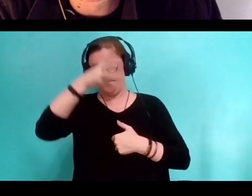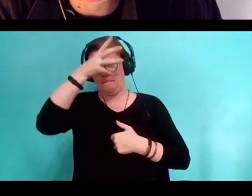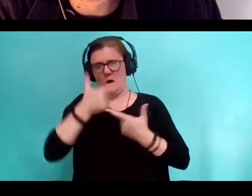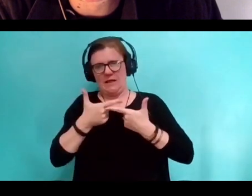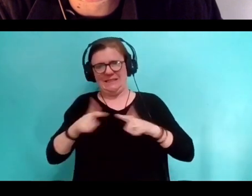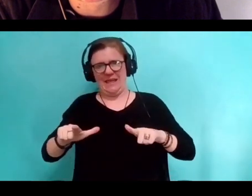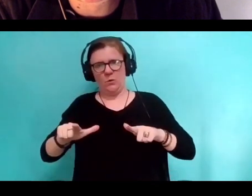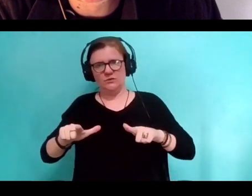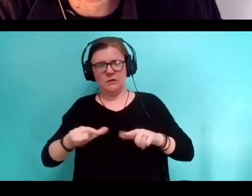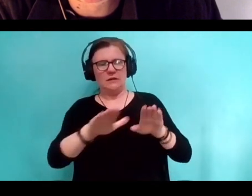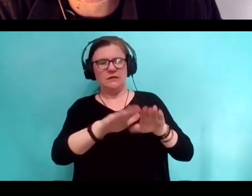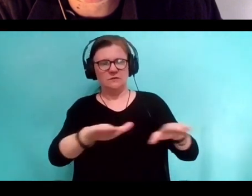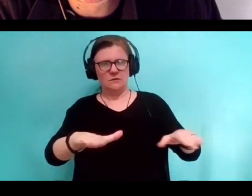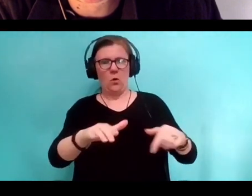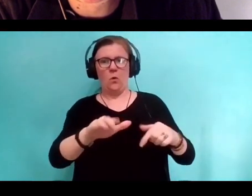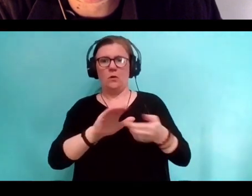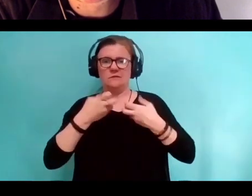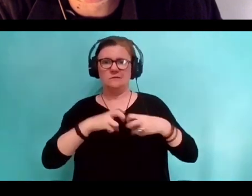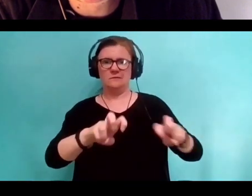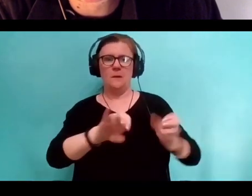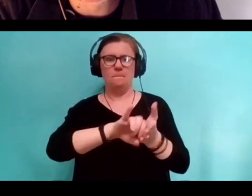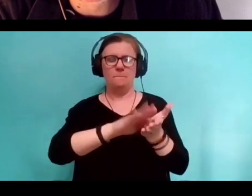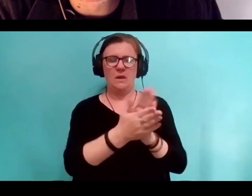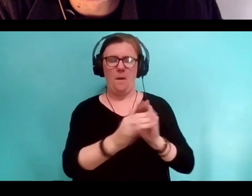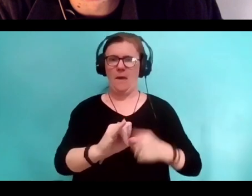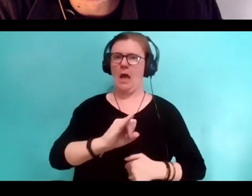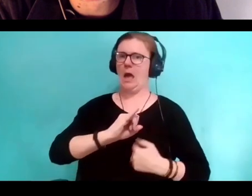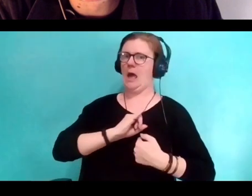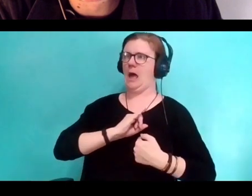to the language of, I, this is what I know about myself.